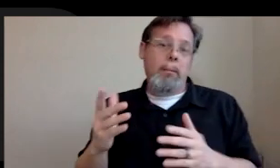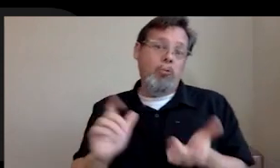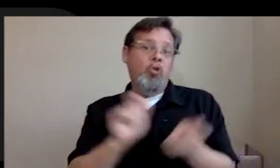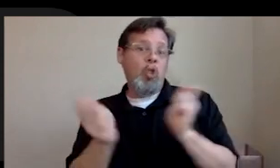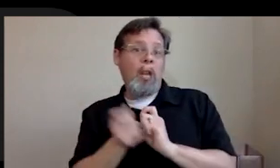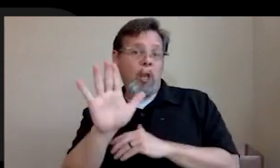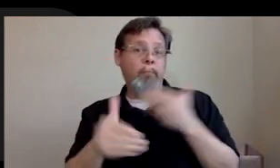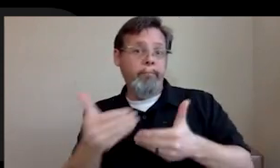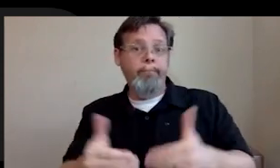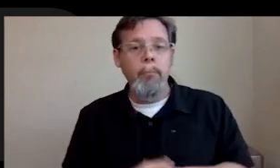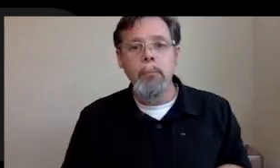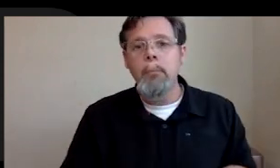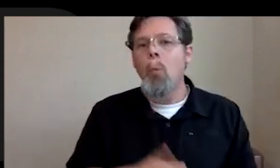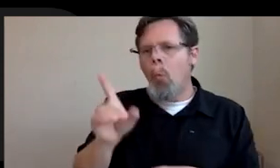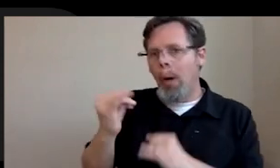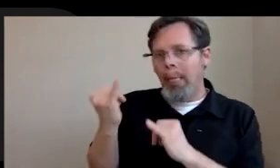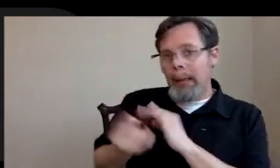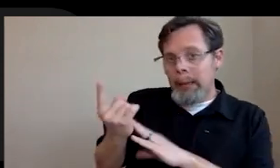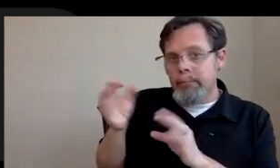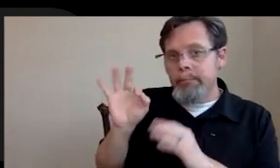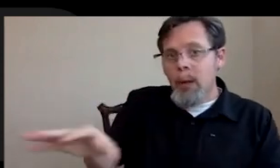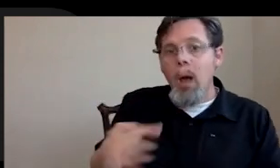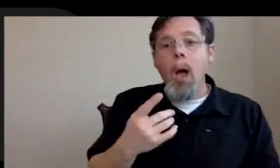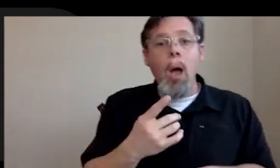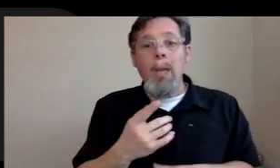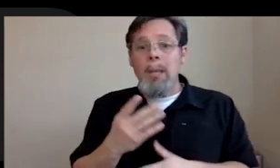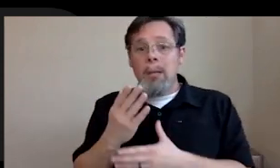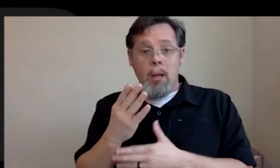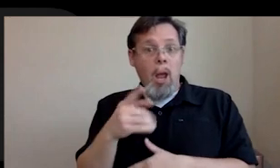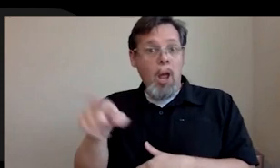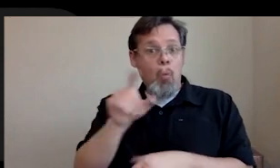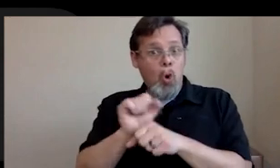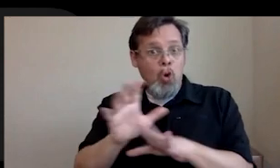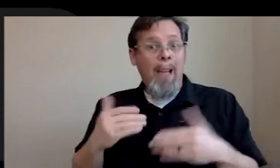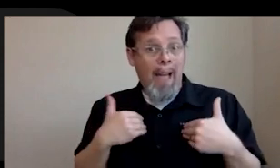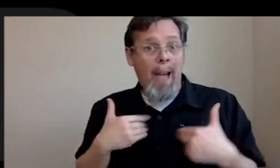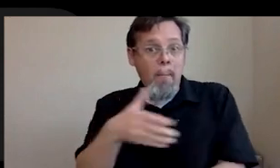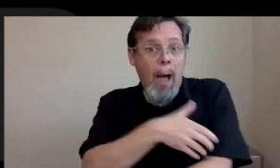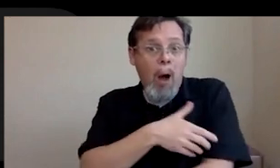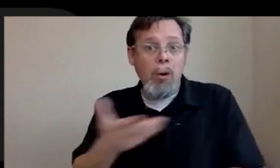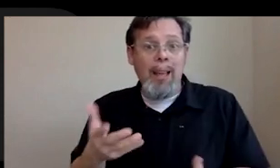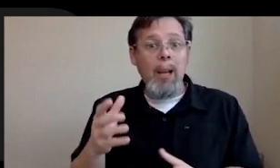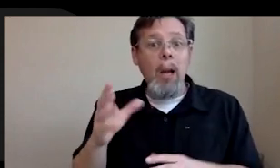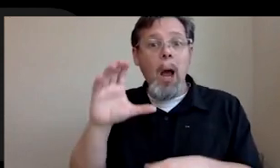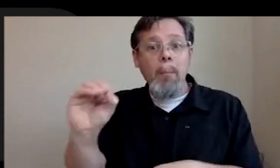ahead. I was just gonna say one last thing. And there are more ways that, you know, the employee has power these days, like companies like Glassdoor and doing, you know, just kind of